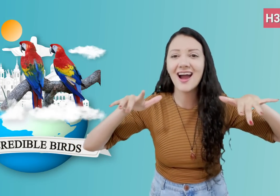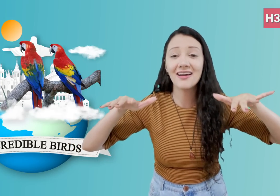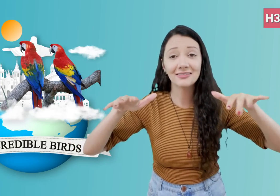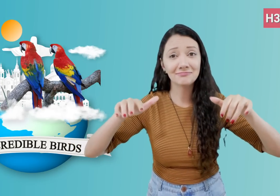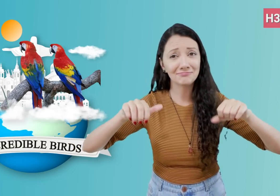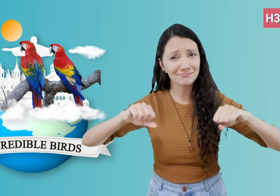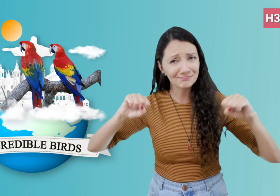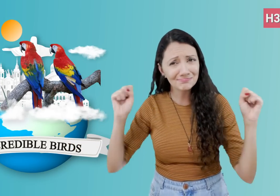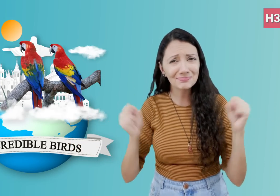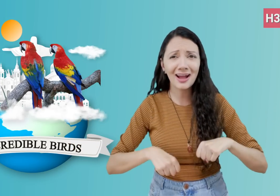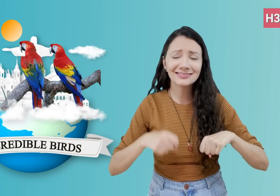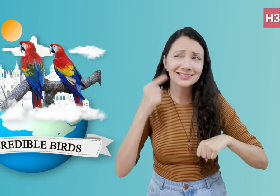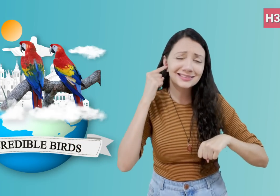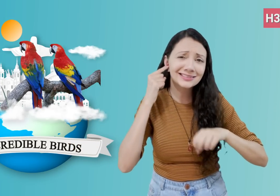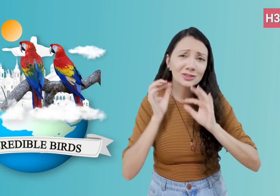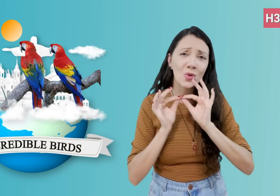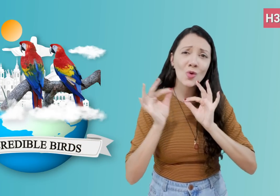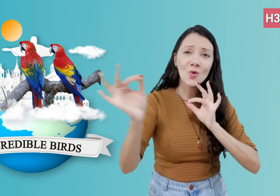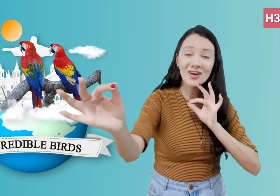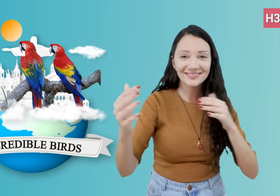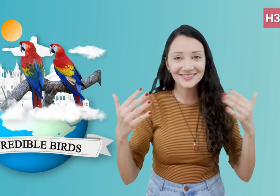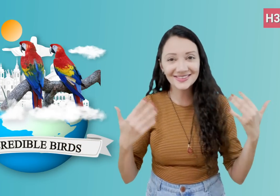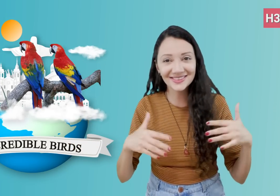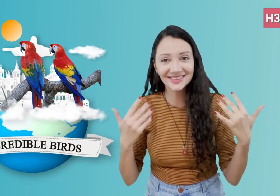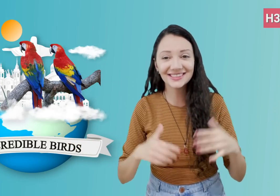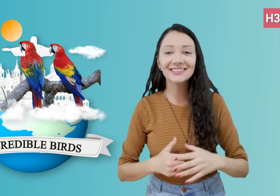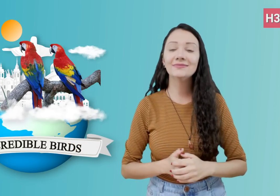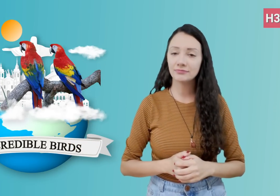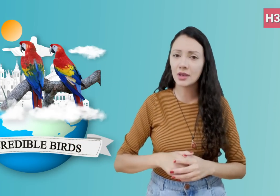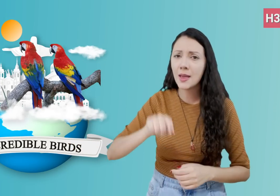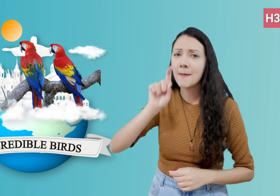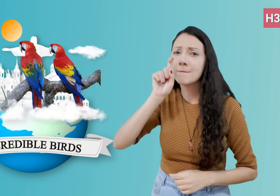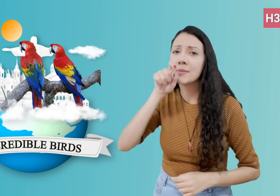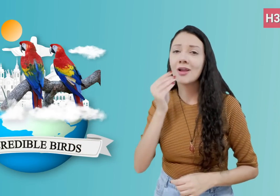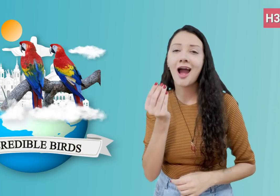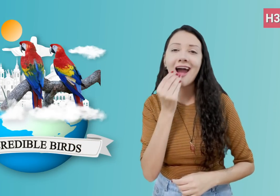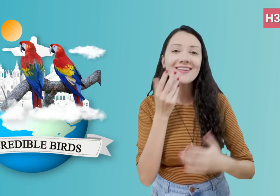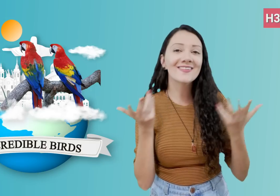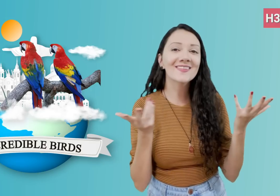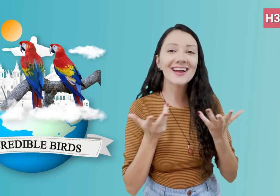low-pitched, throaty squawks, squeaks and screams